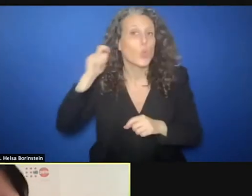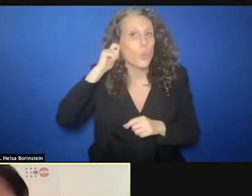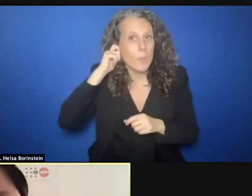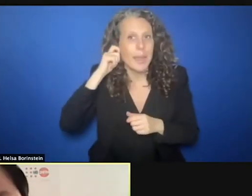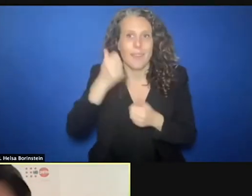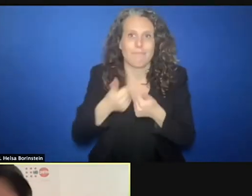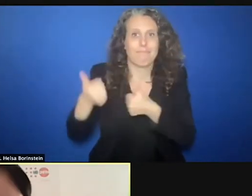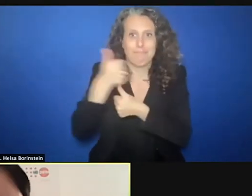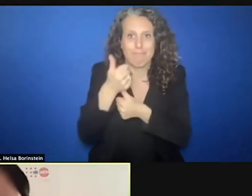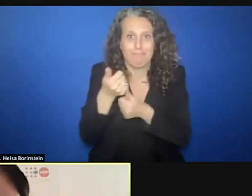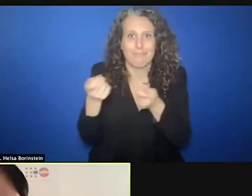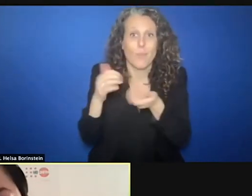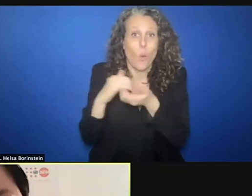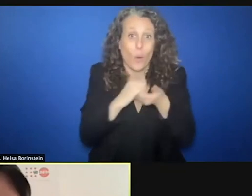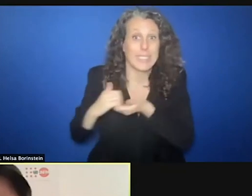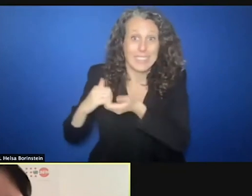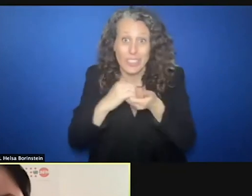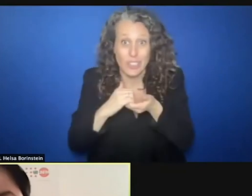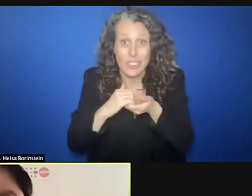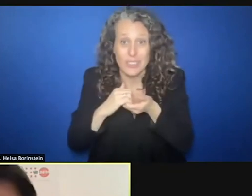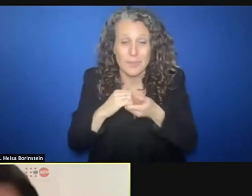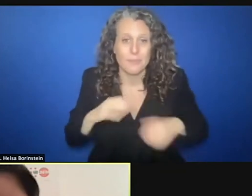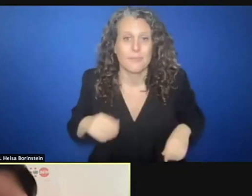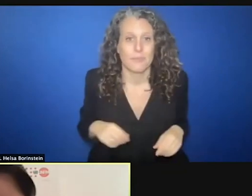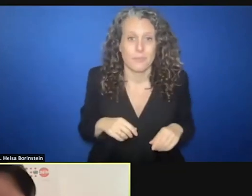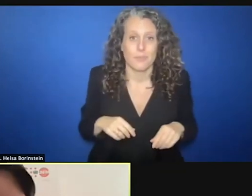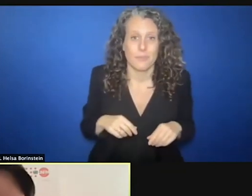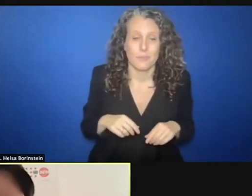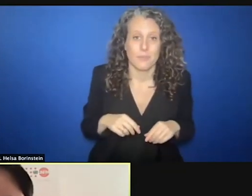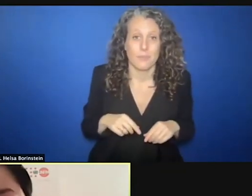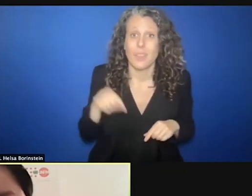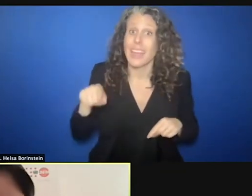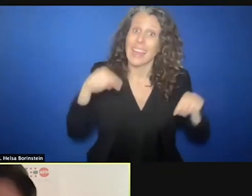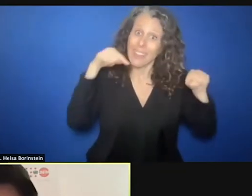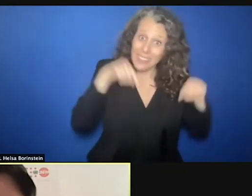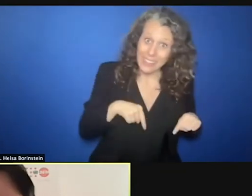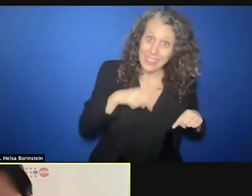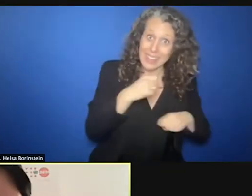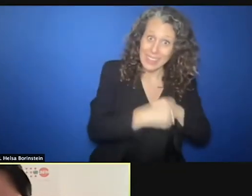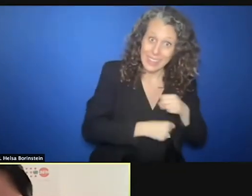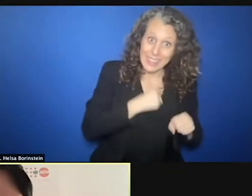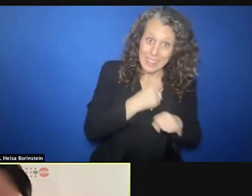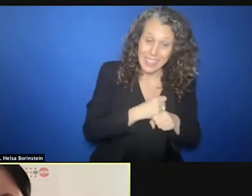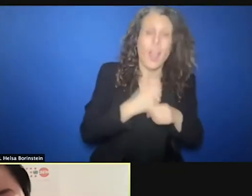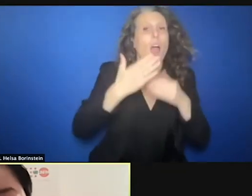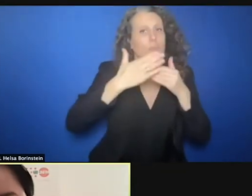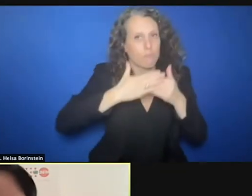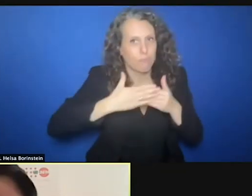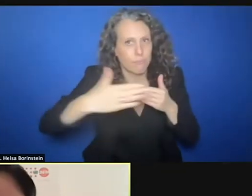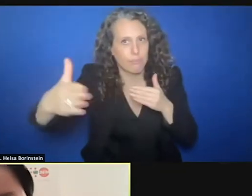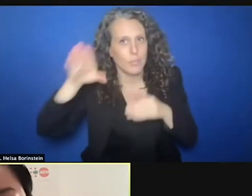have been enhancing in this approach not just this year but beyond this year. So this is something